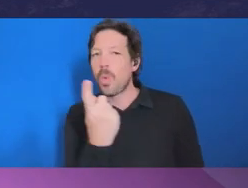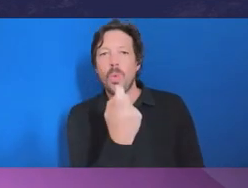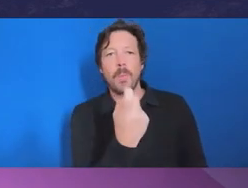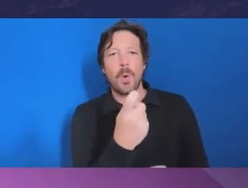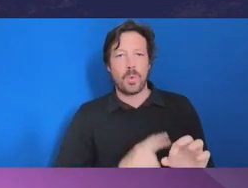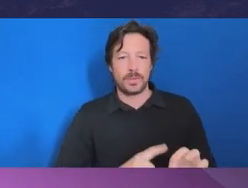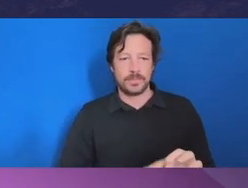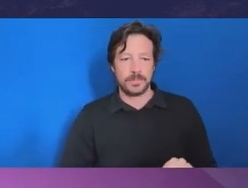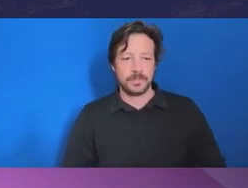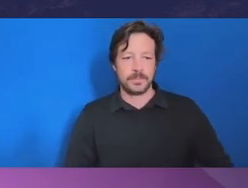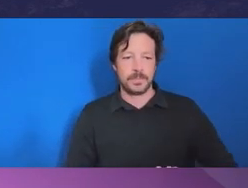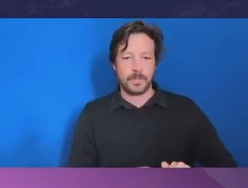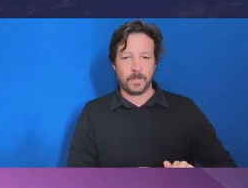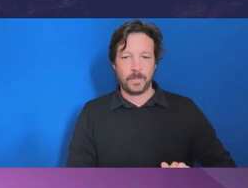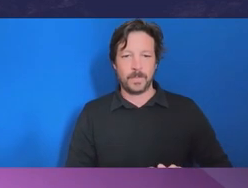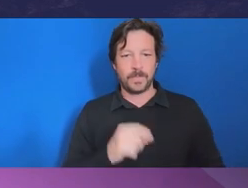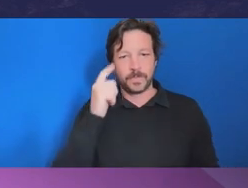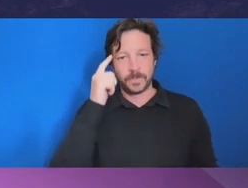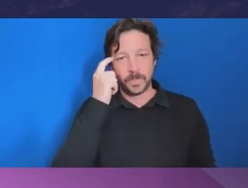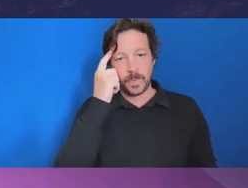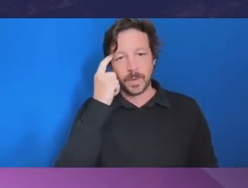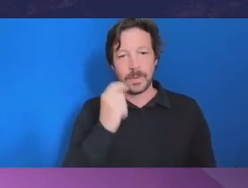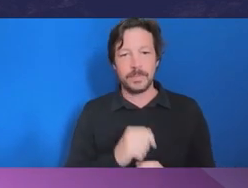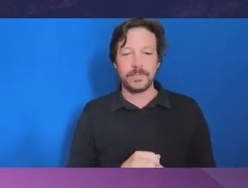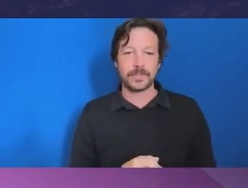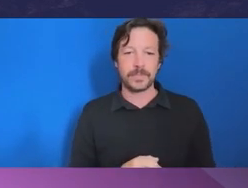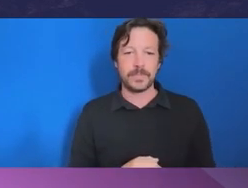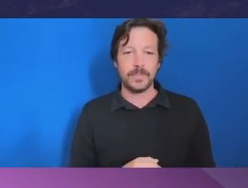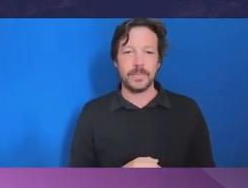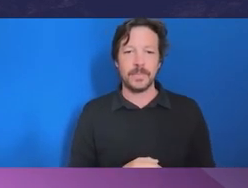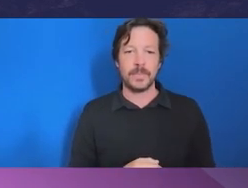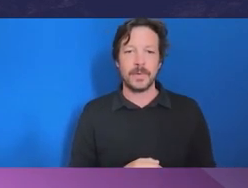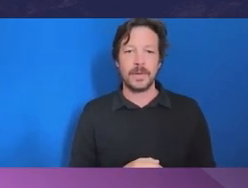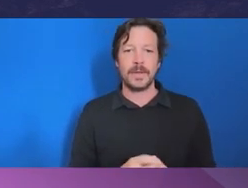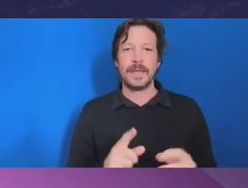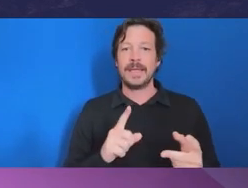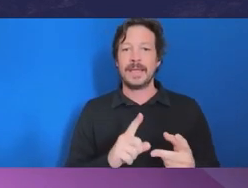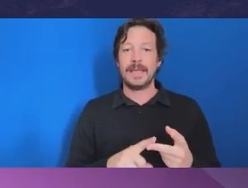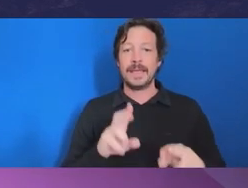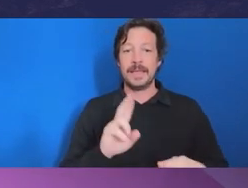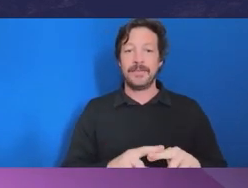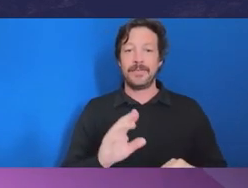So the final question I'll ask today is what advice would you give someone who would like to work at one of your organizations?